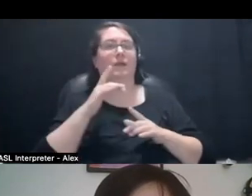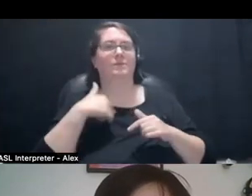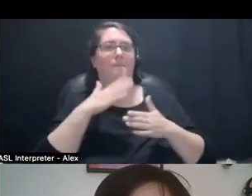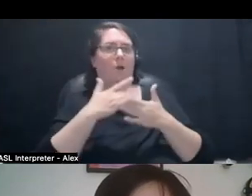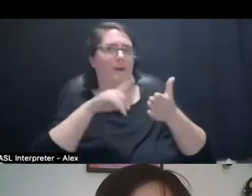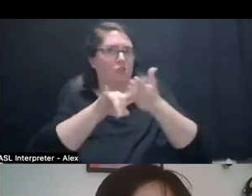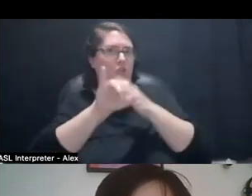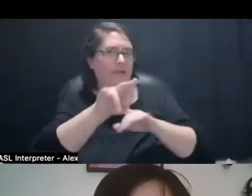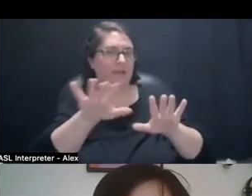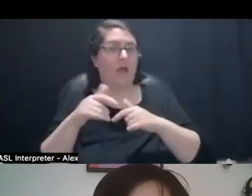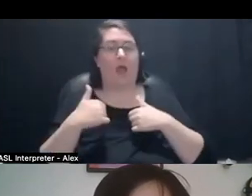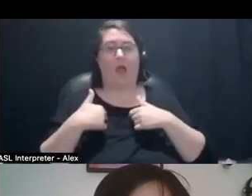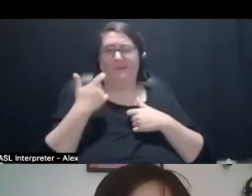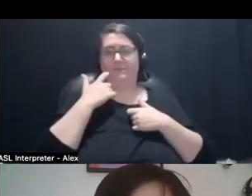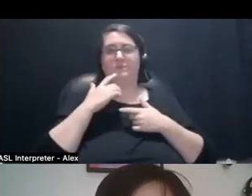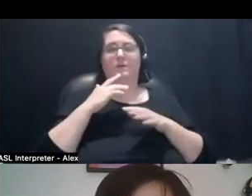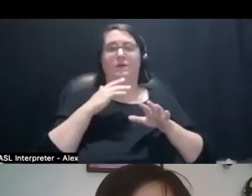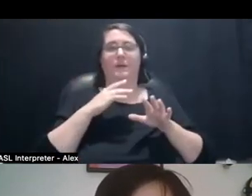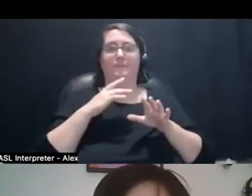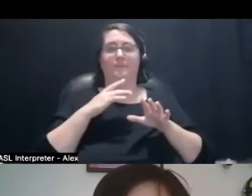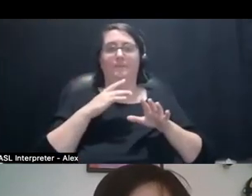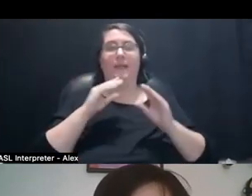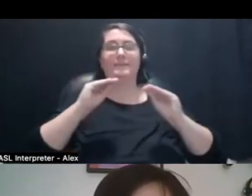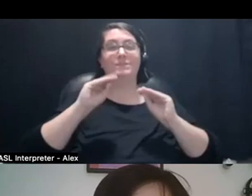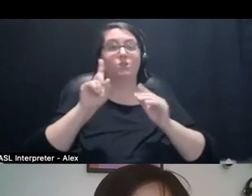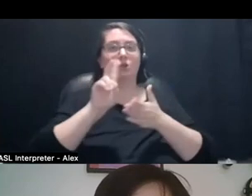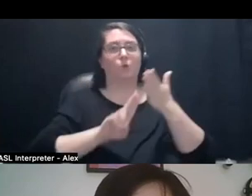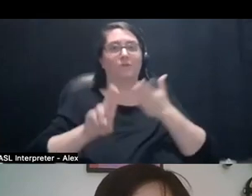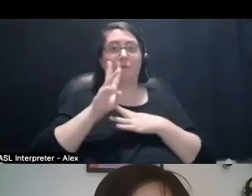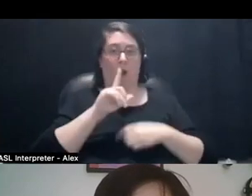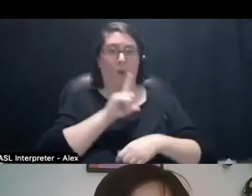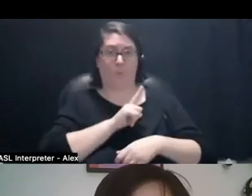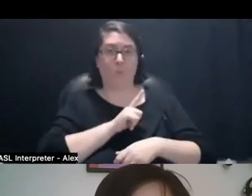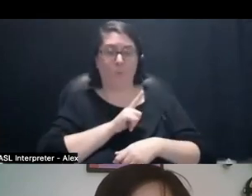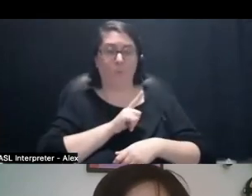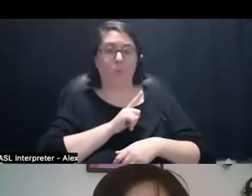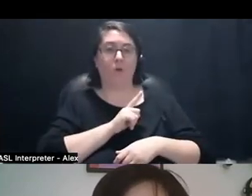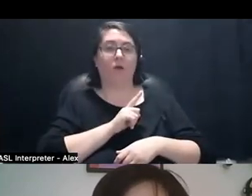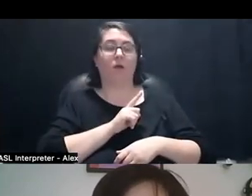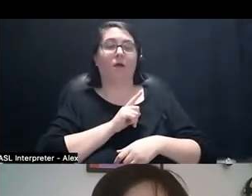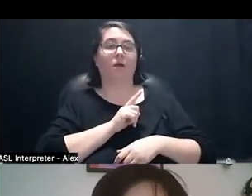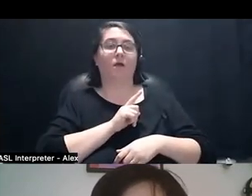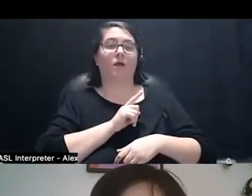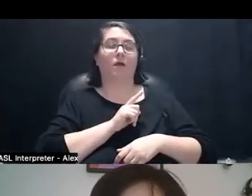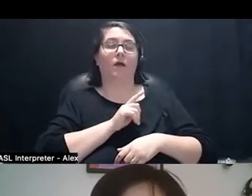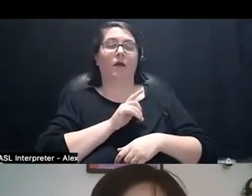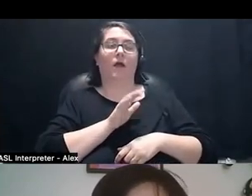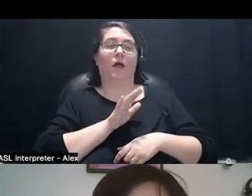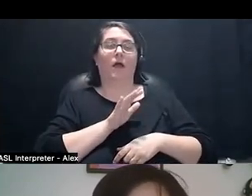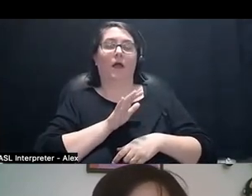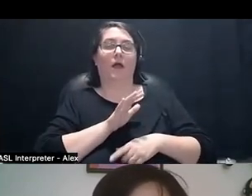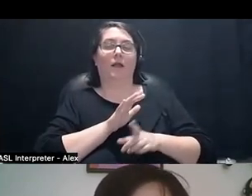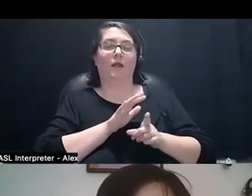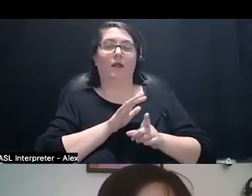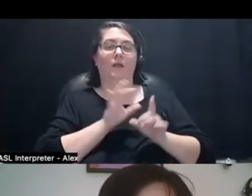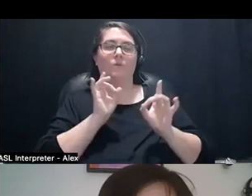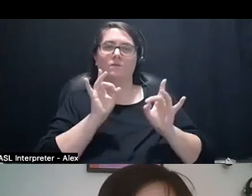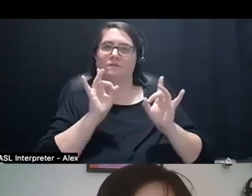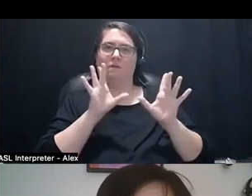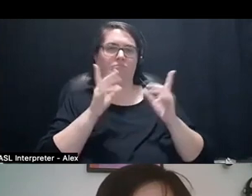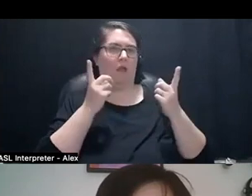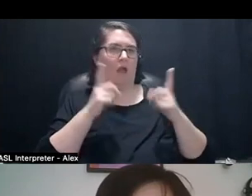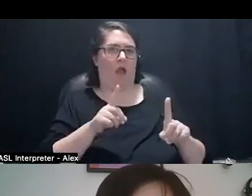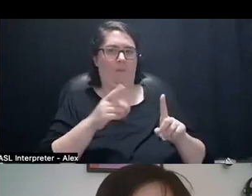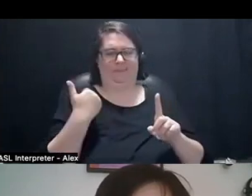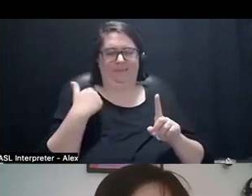I was part of a, I teach at the University of Waterloo, where the, there was a violent incident that happened